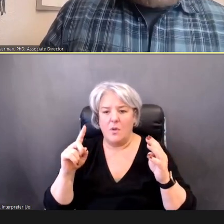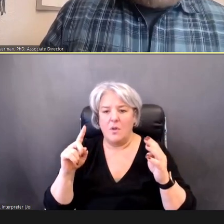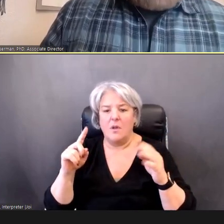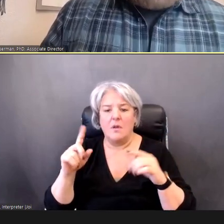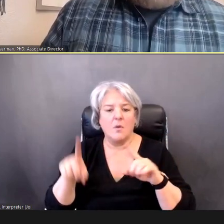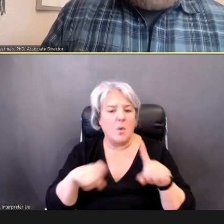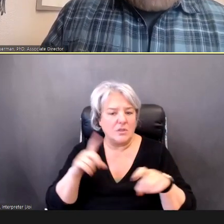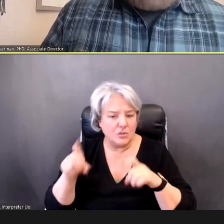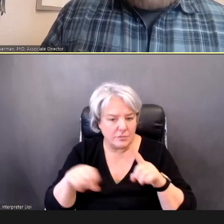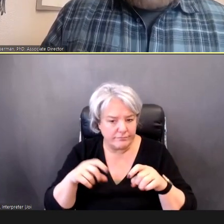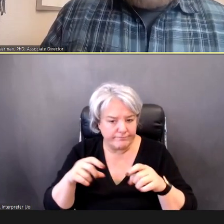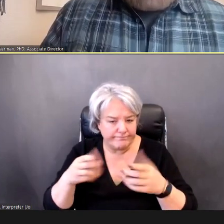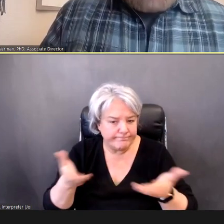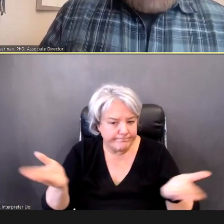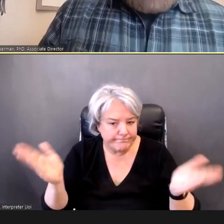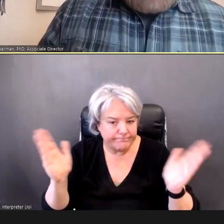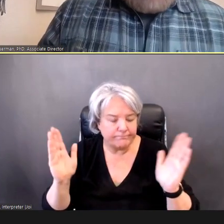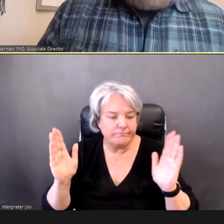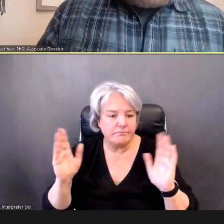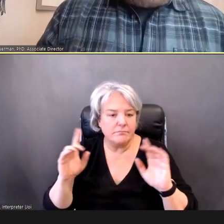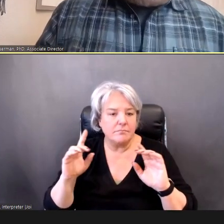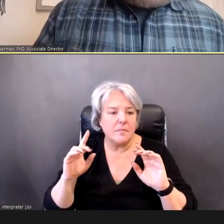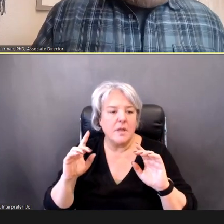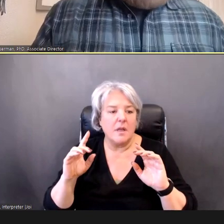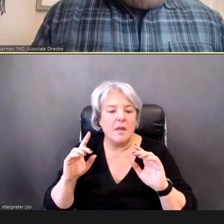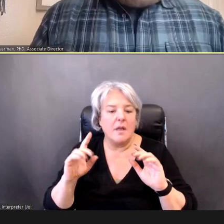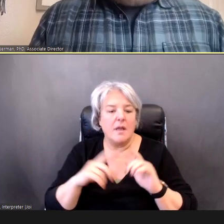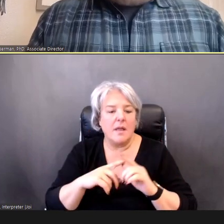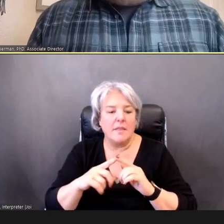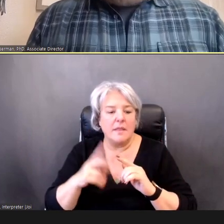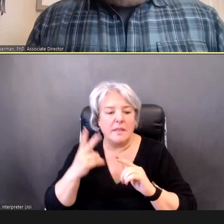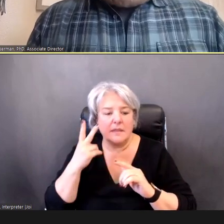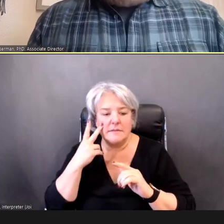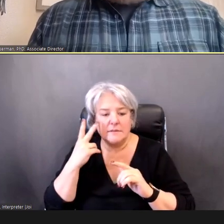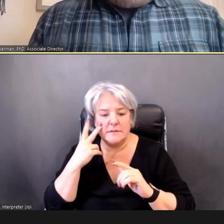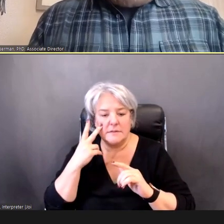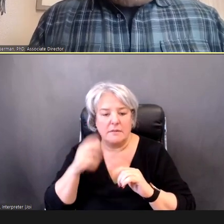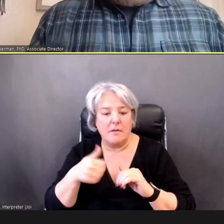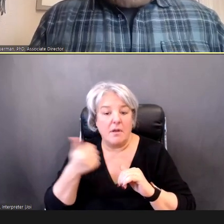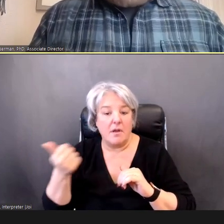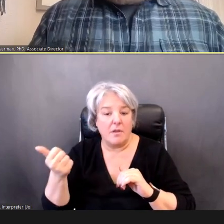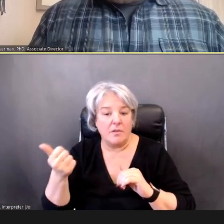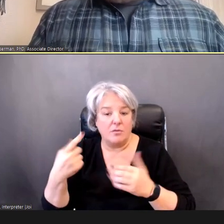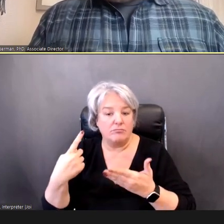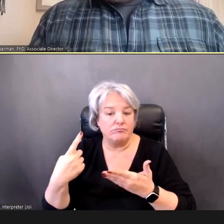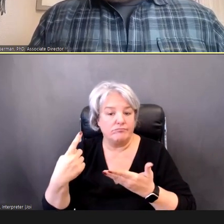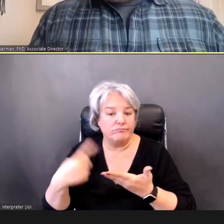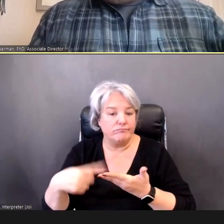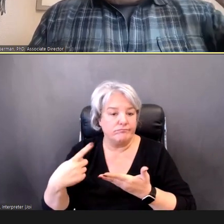And -- see what else we can address.